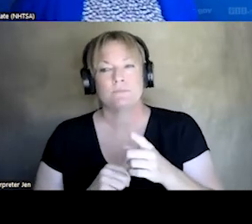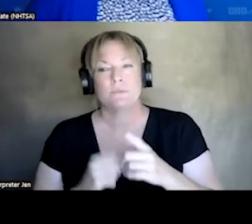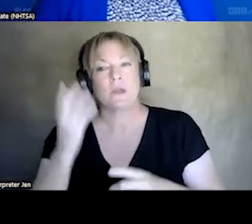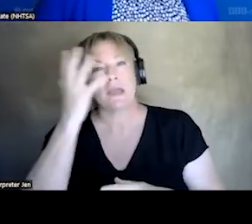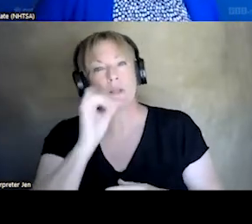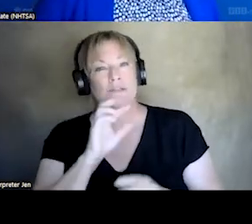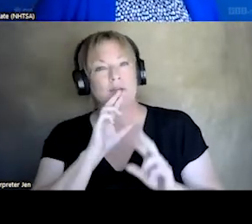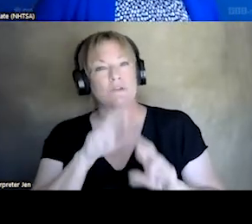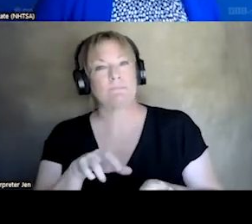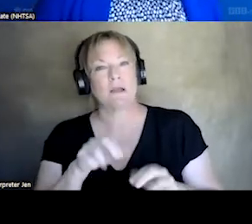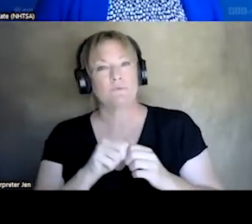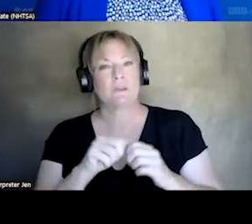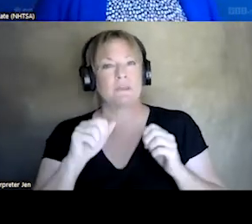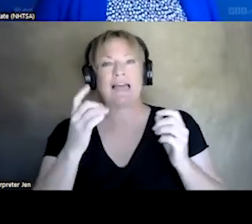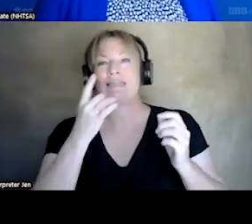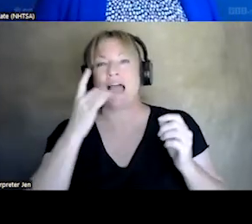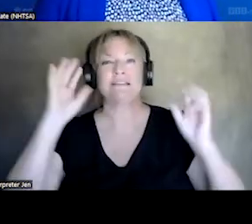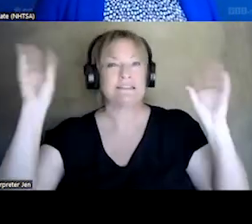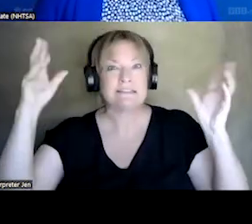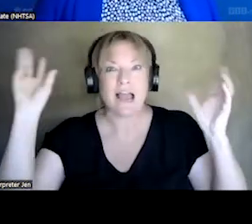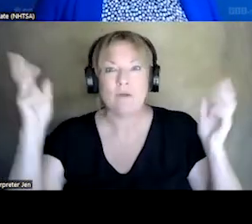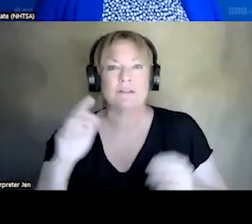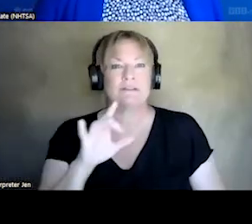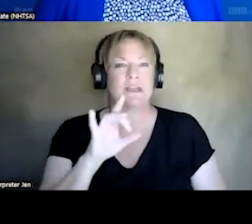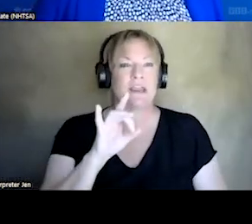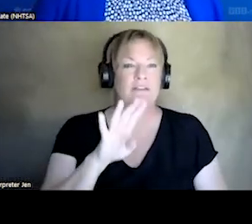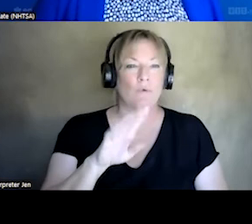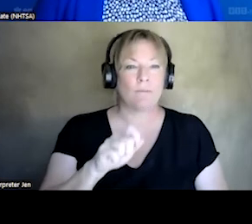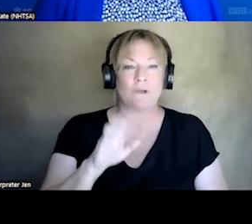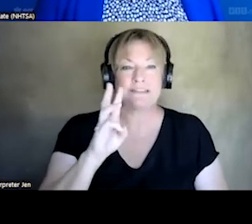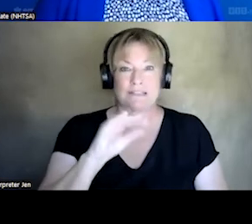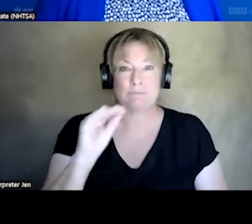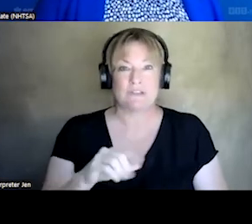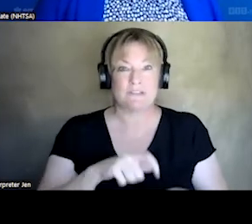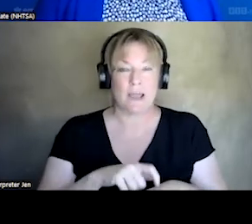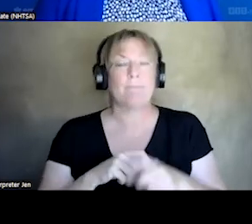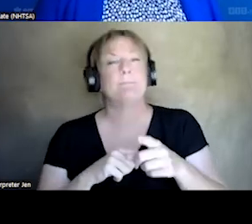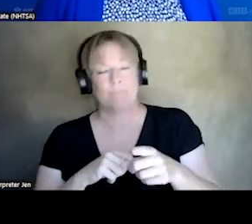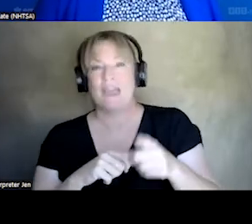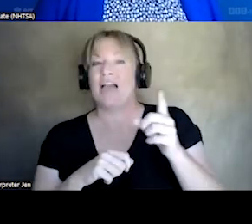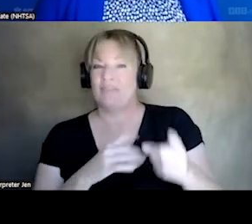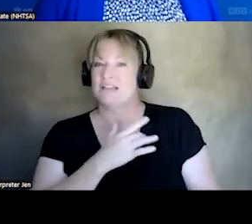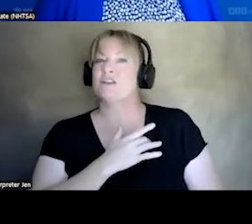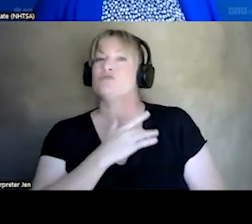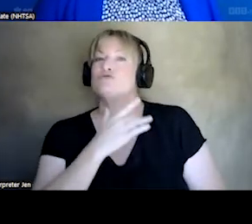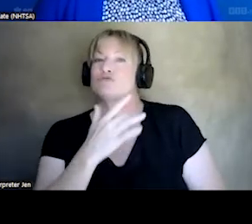WITH LIGHTS, SIRENS, 84.6% OF THE TIME. >> YEAH, THIS IS A TREND WE ARE TRYING TO CHANGE.